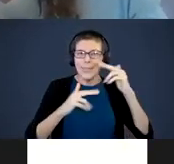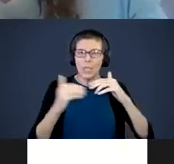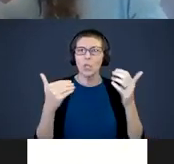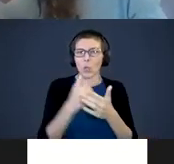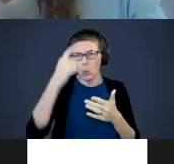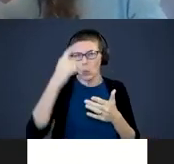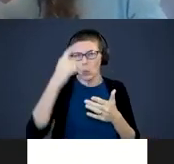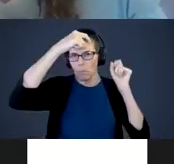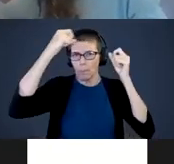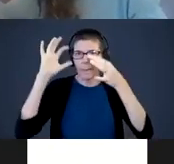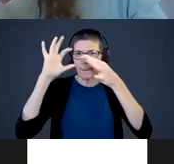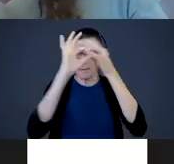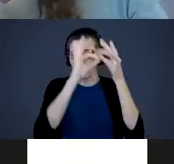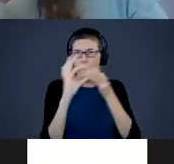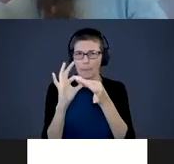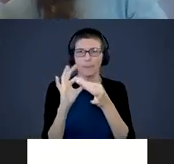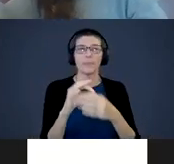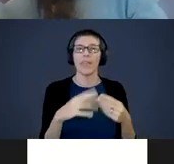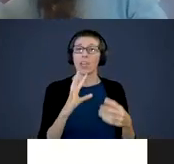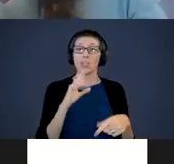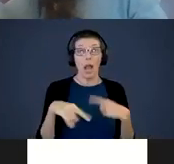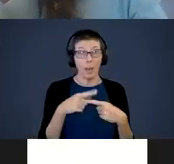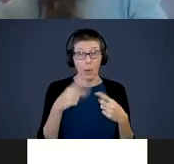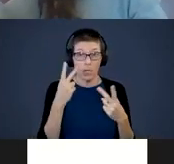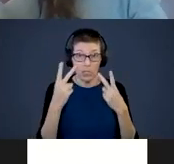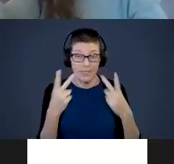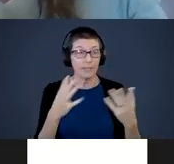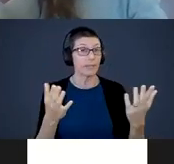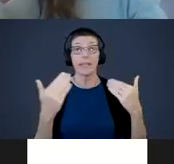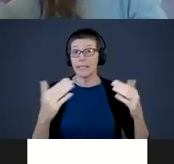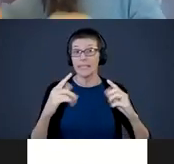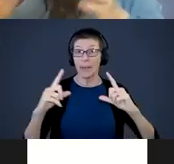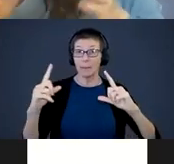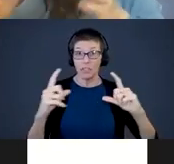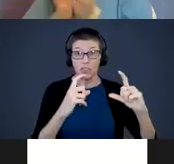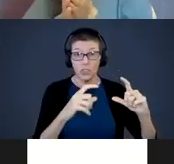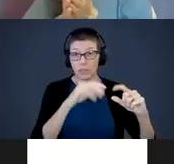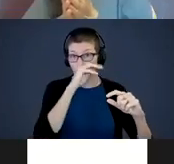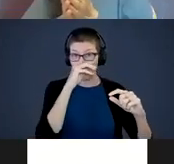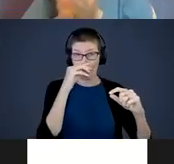Then talk about what you are seeing. Take pictures with your camera. Come back and build a book.